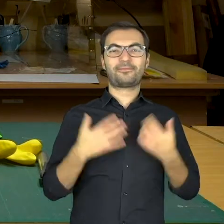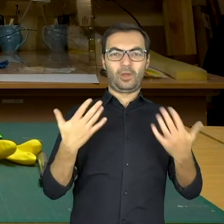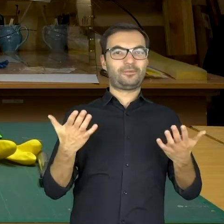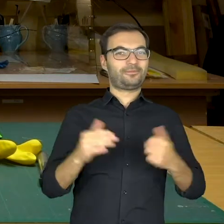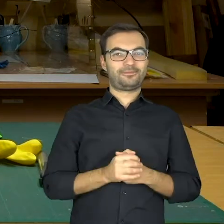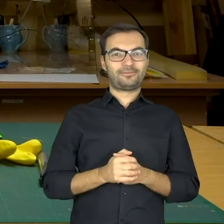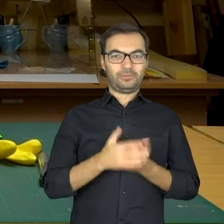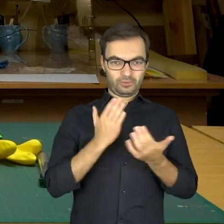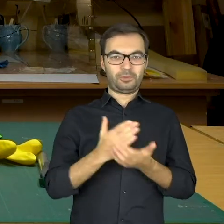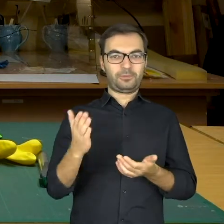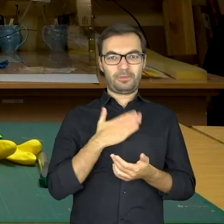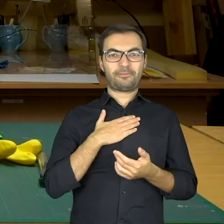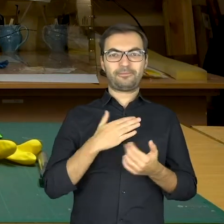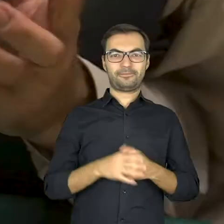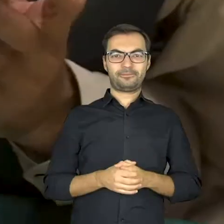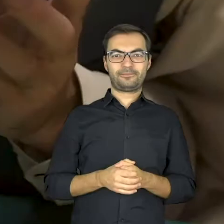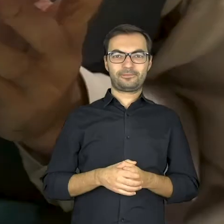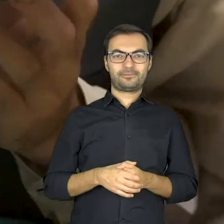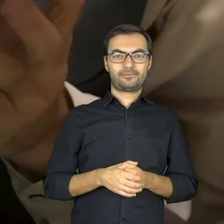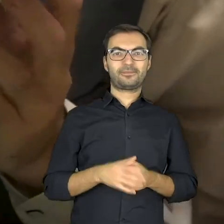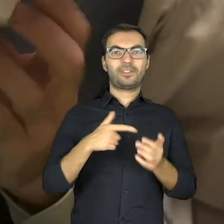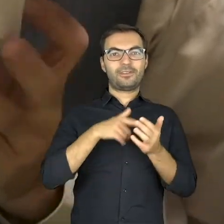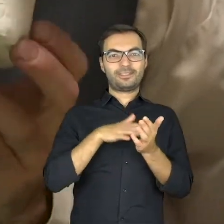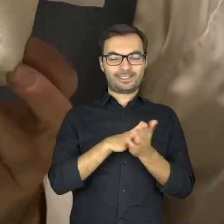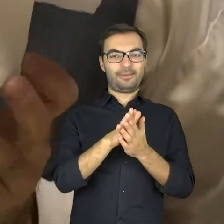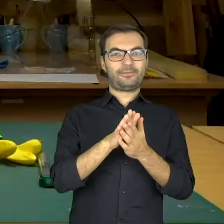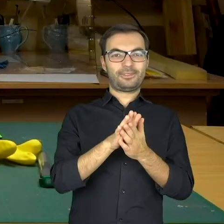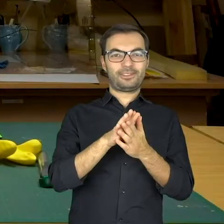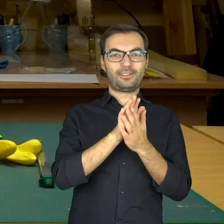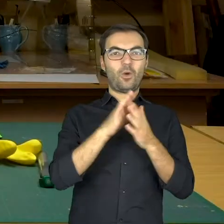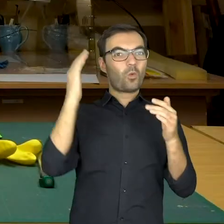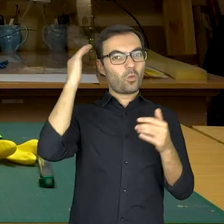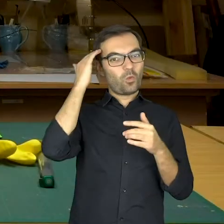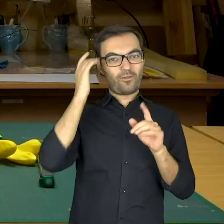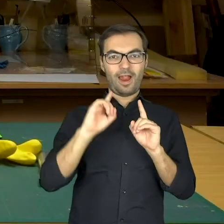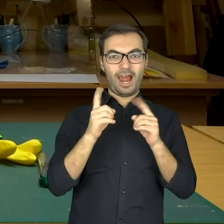Well, now we an initial version of the puppet’s head.